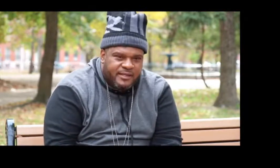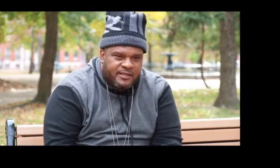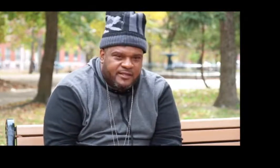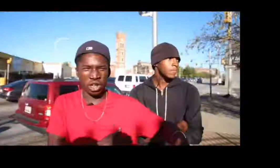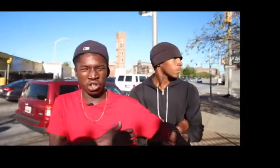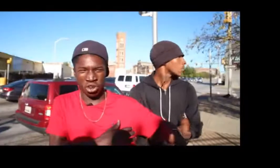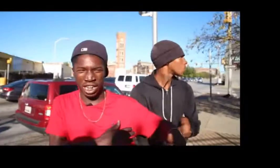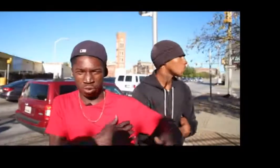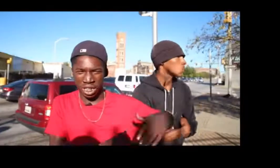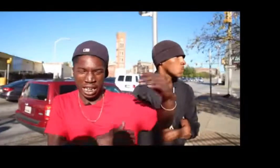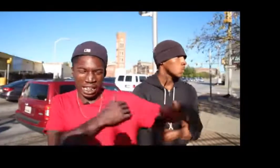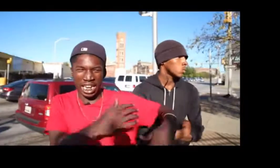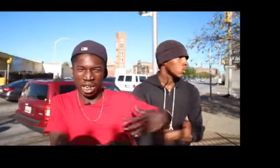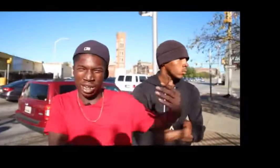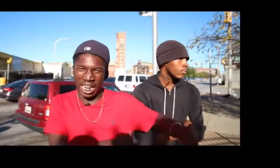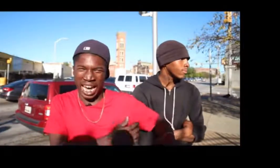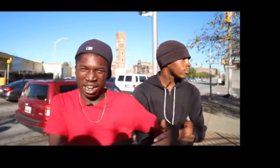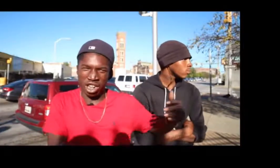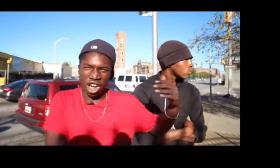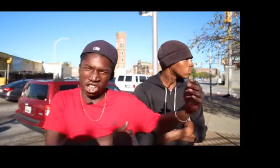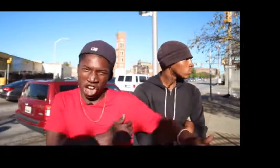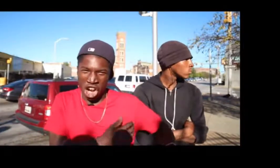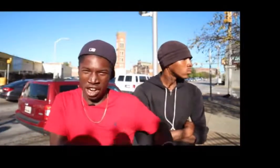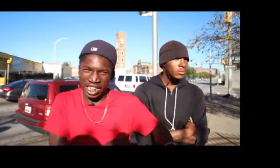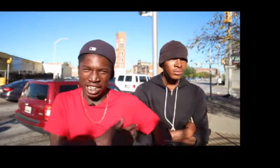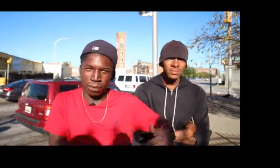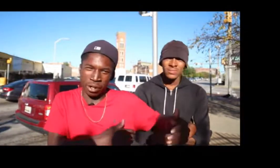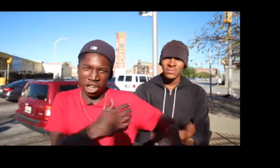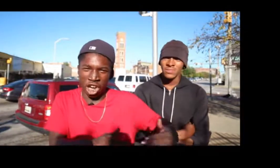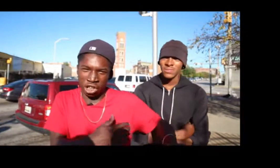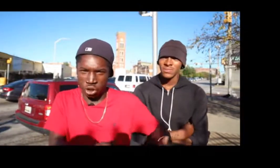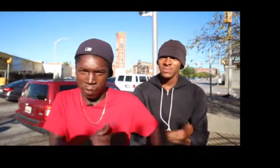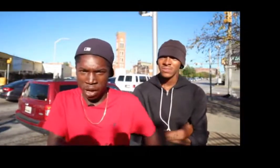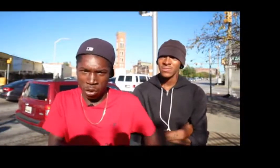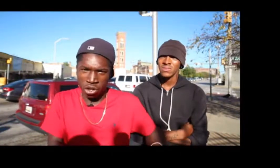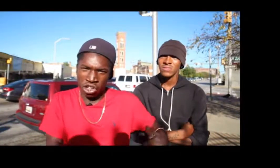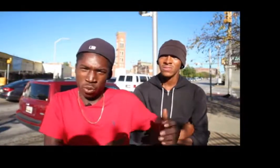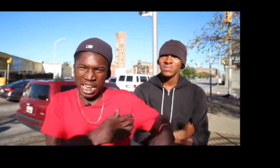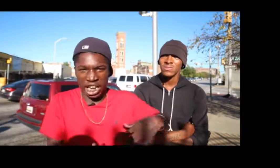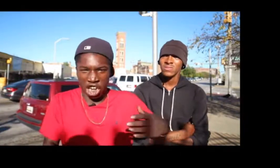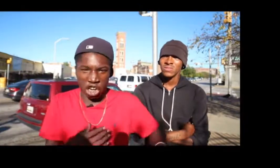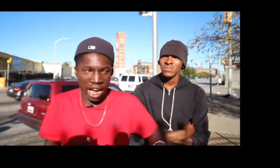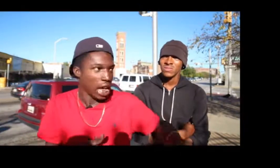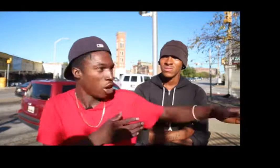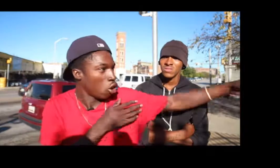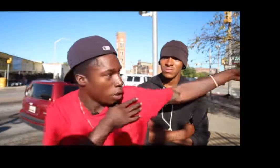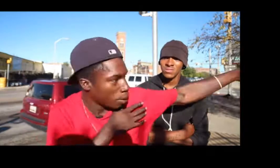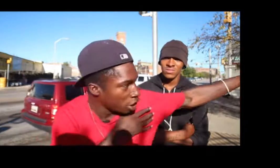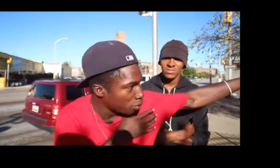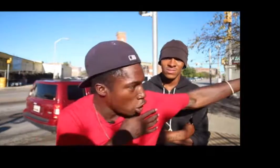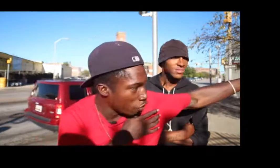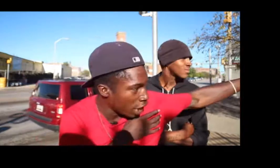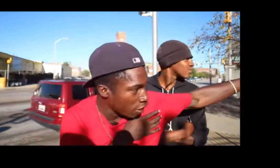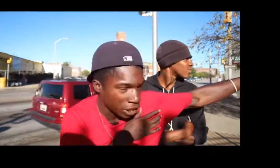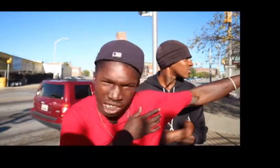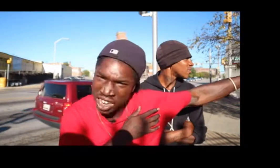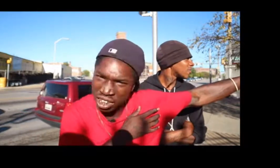what before my eyes closed and our eyes goes right we're gonna make it happen we're gonna make it happen what we doing is we